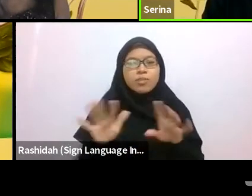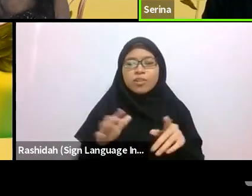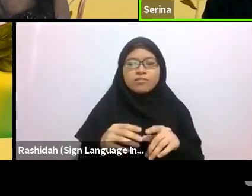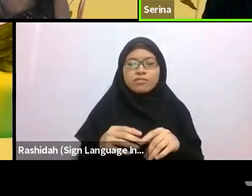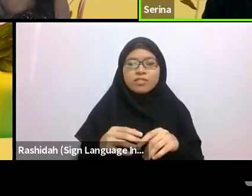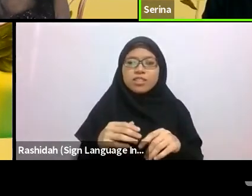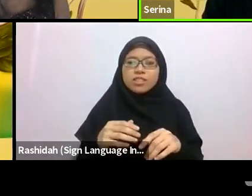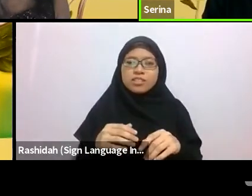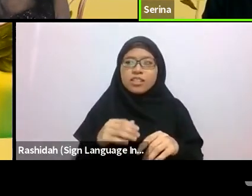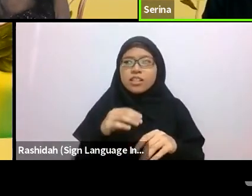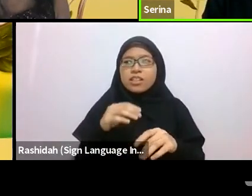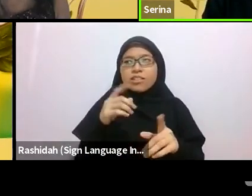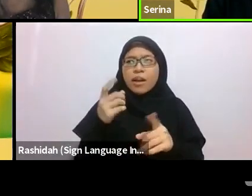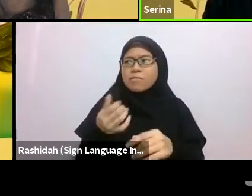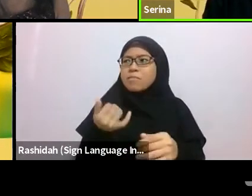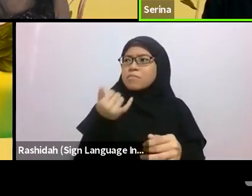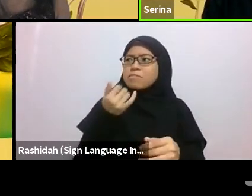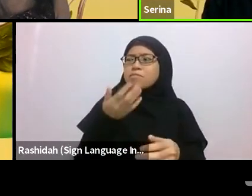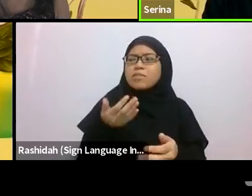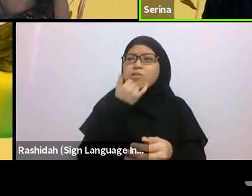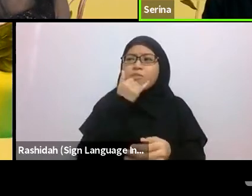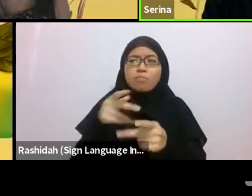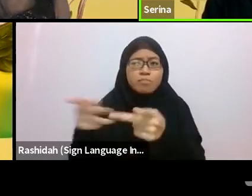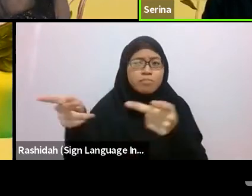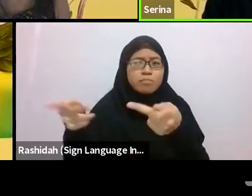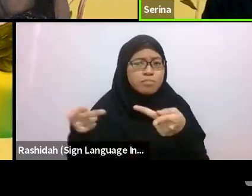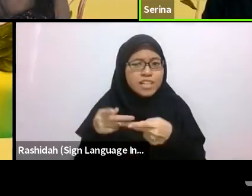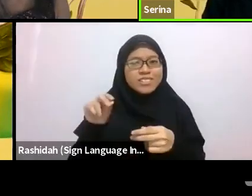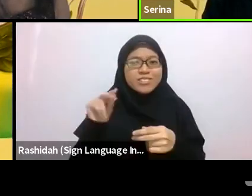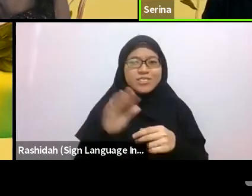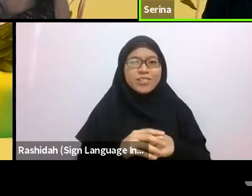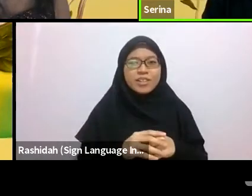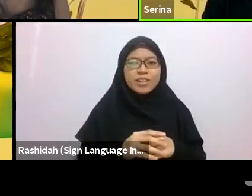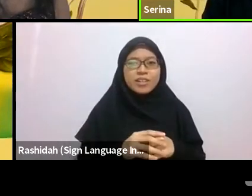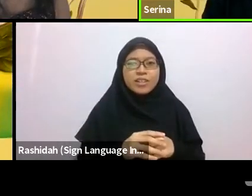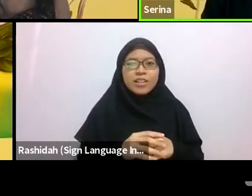They know that I am not just by the water but also in the water every chance I get.